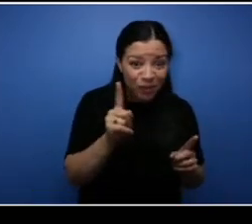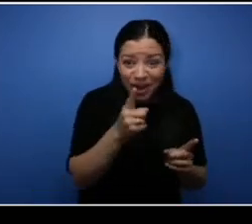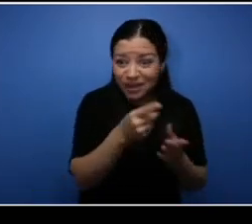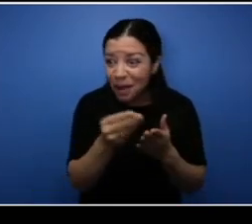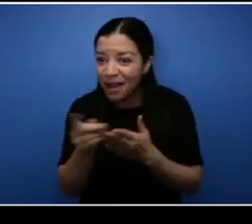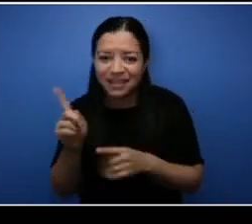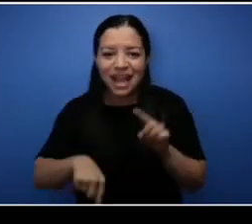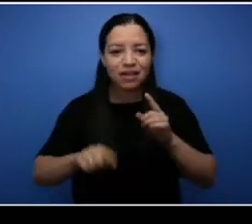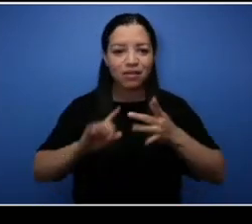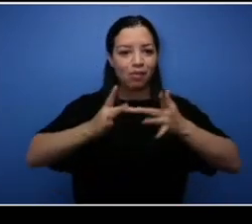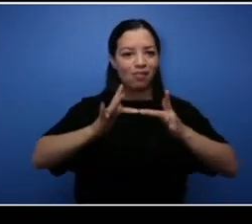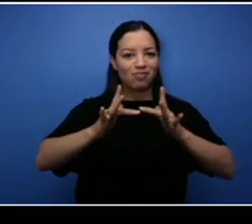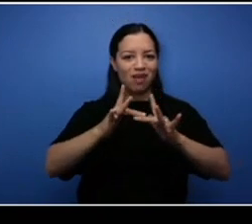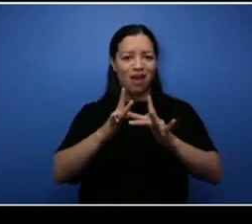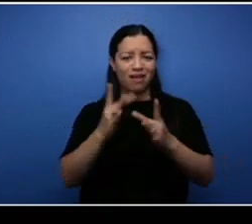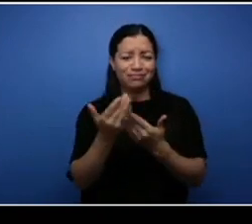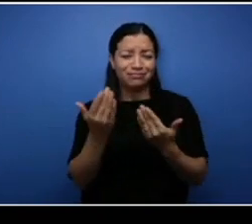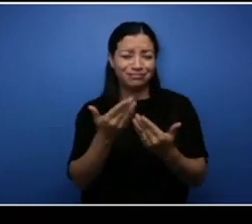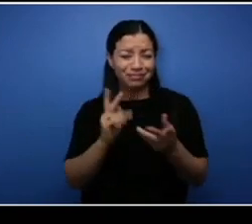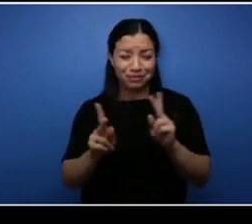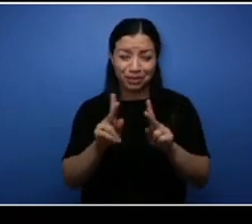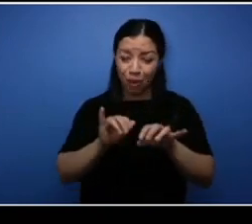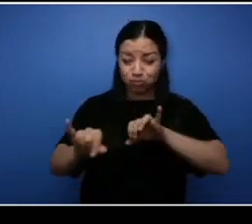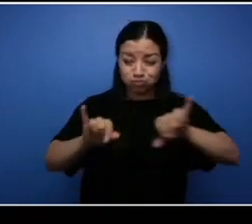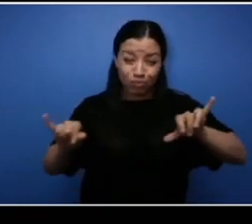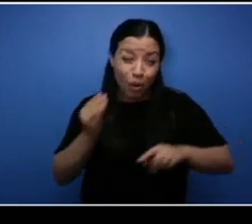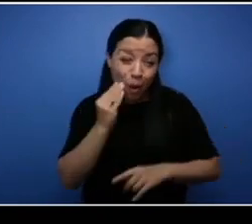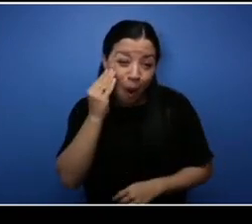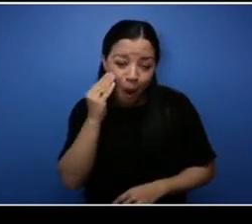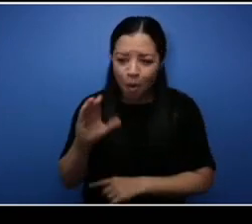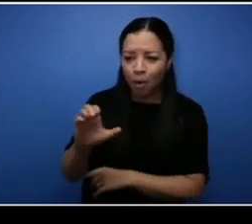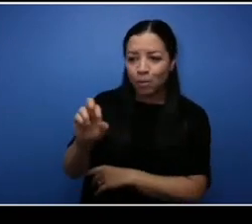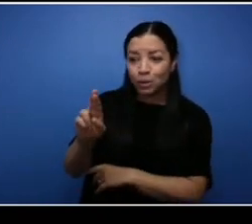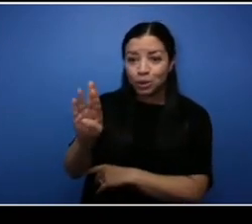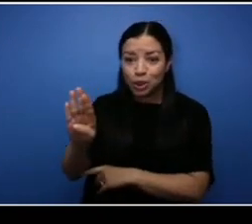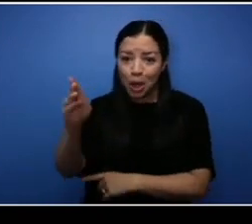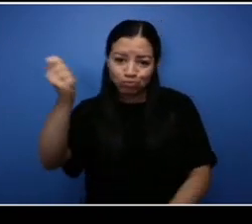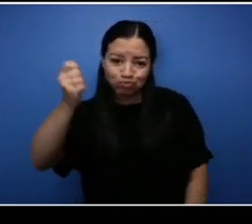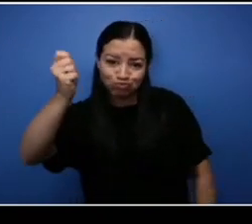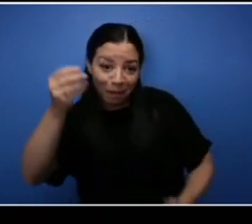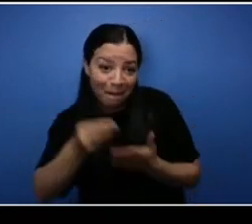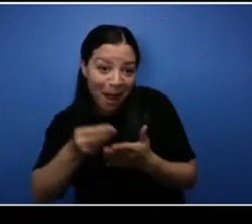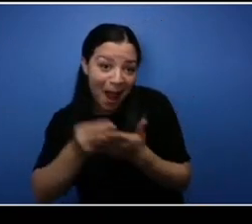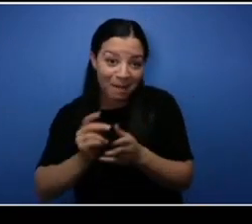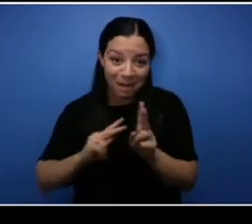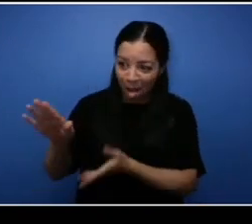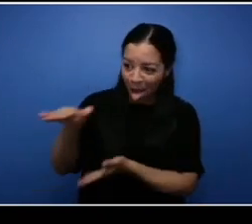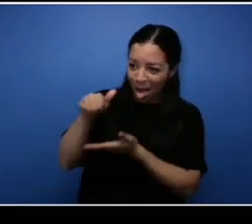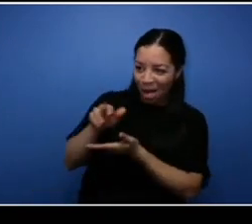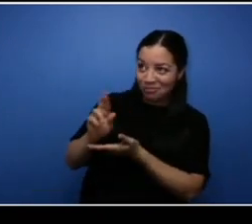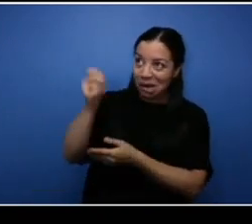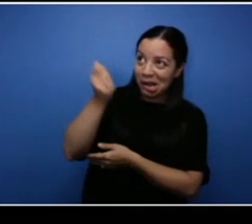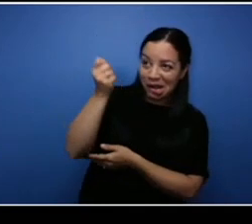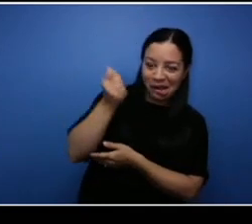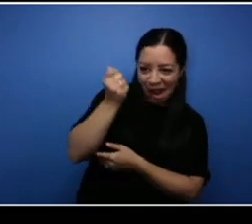were sitting at home, you know we had the CERB and the you know all that coming in. So people had money and they had nowhere to you know spend it, they couldn't go to the